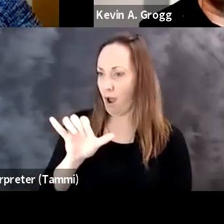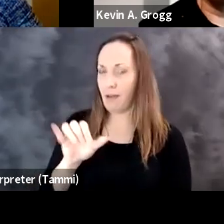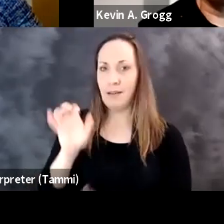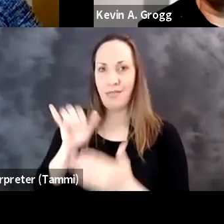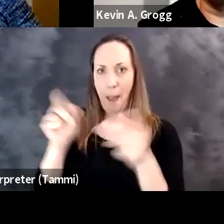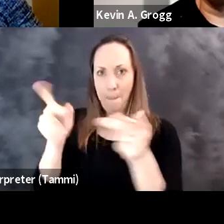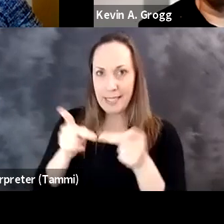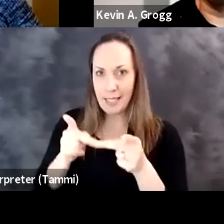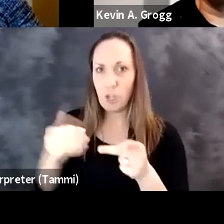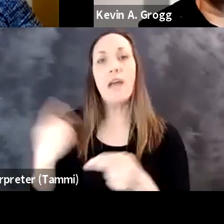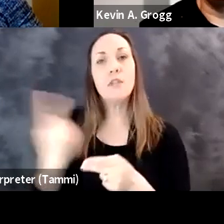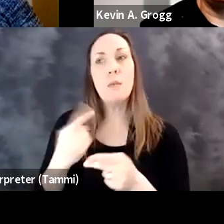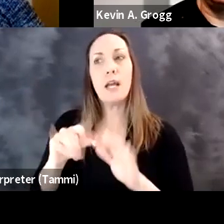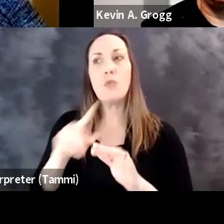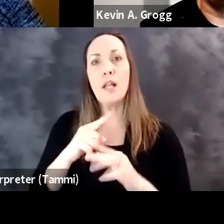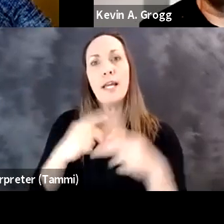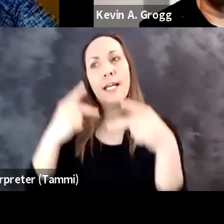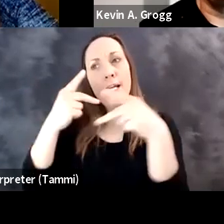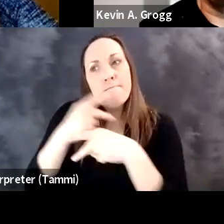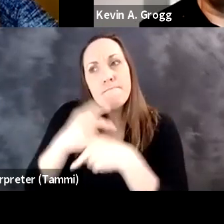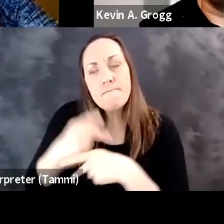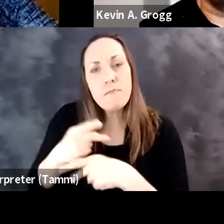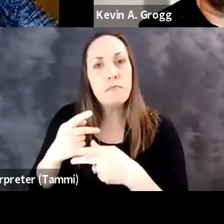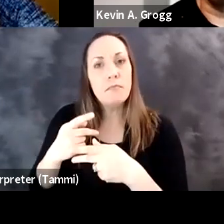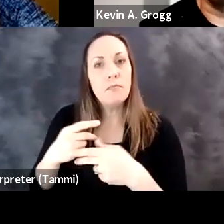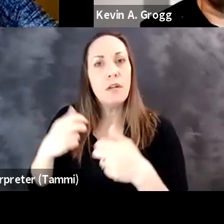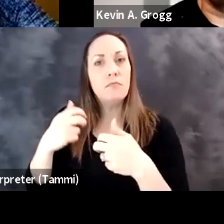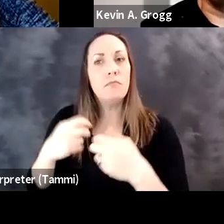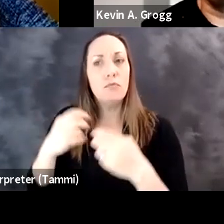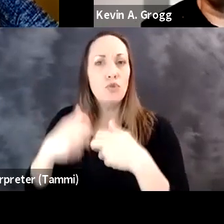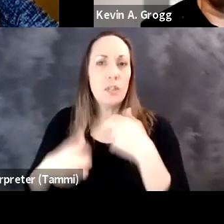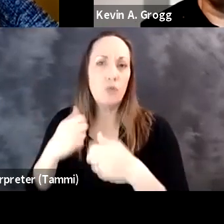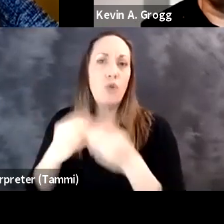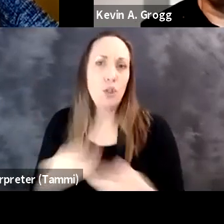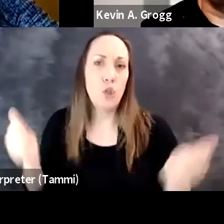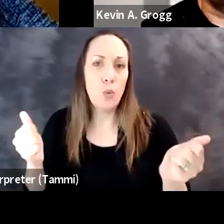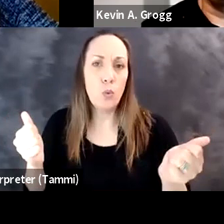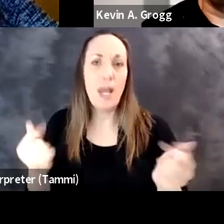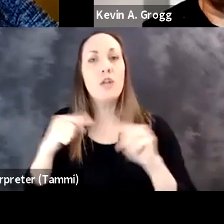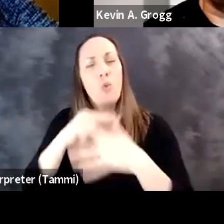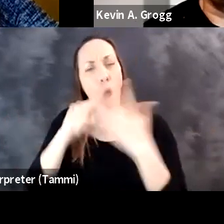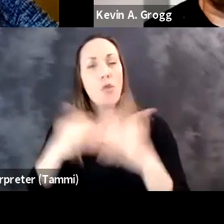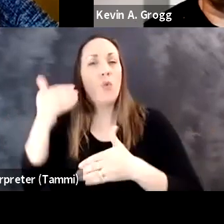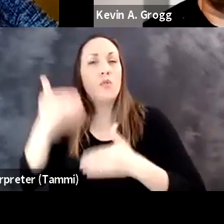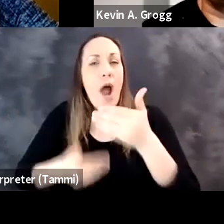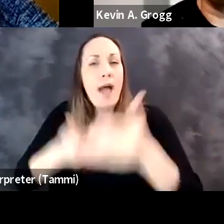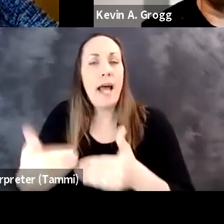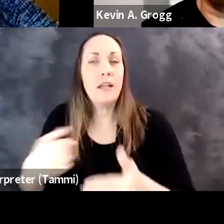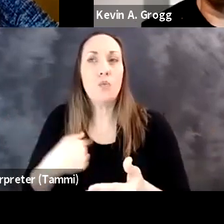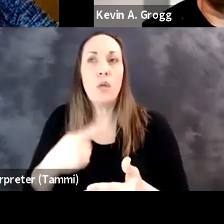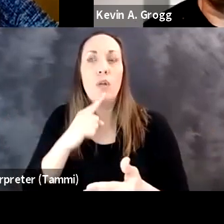there at EY that they have a position and someone like Kevin who can really troubleshoot. So and through these, all of these